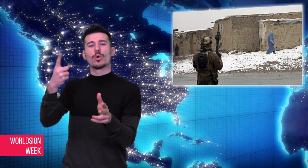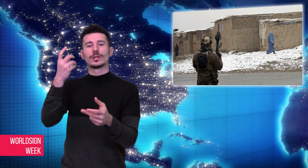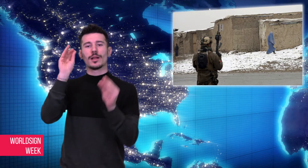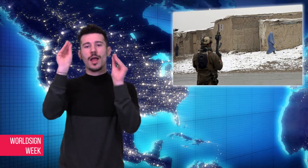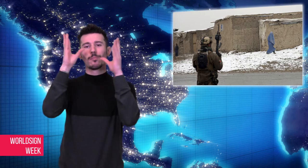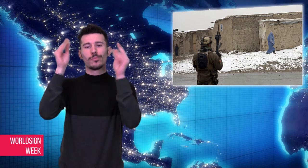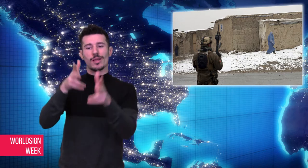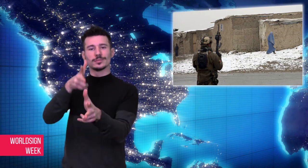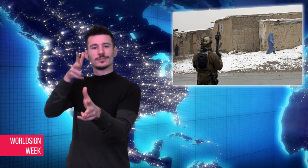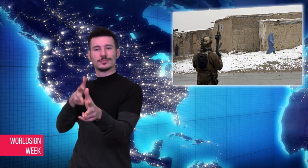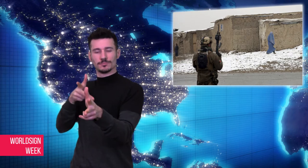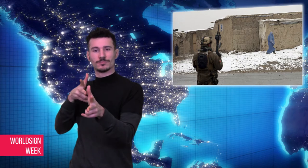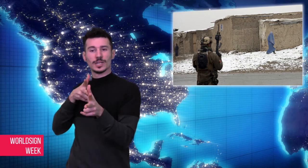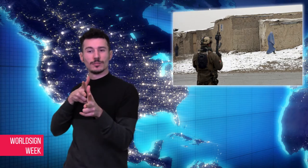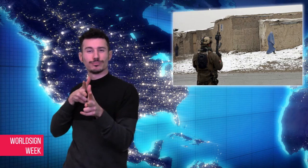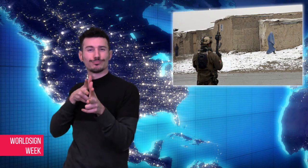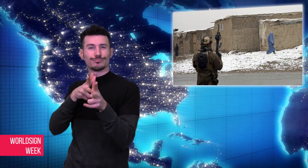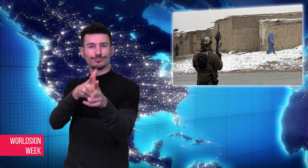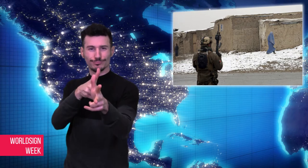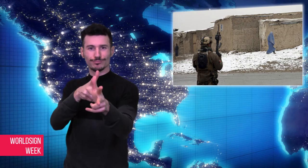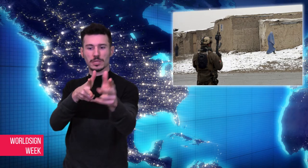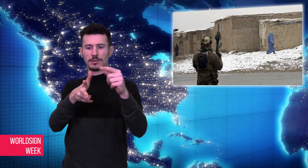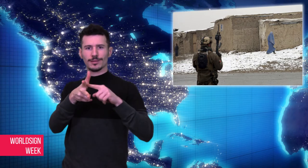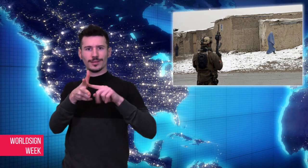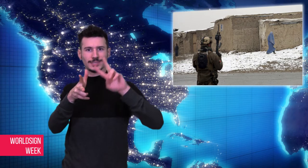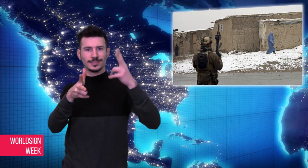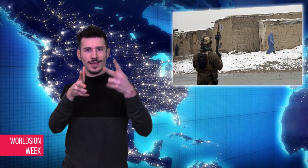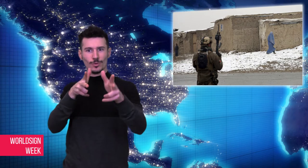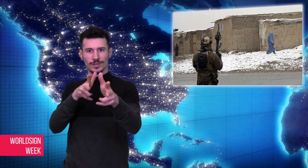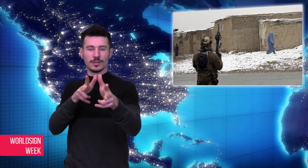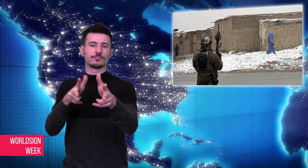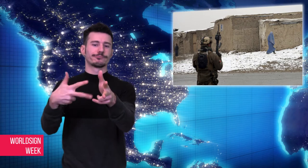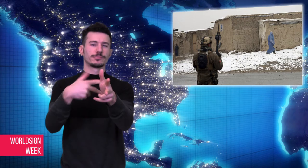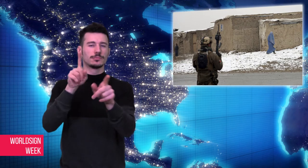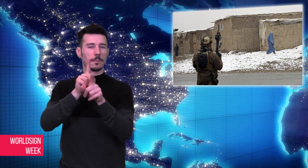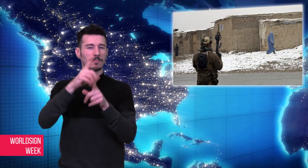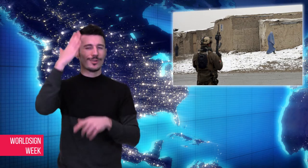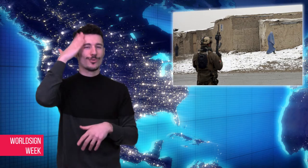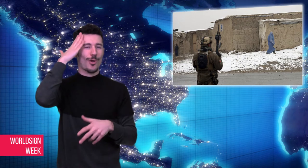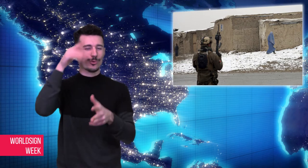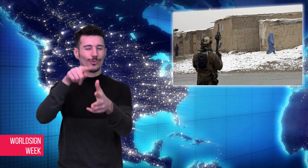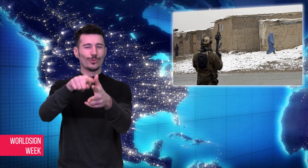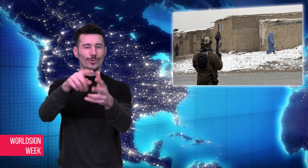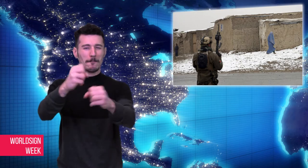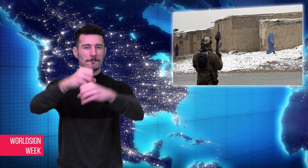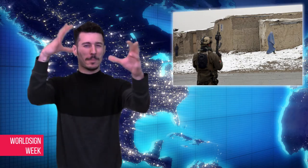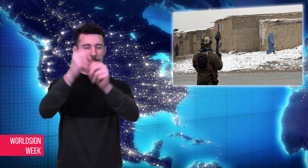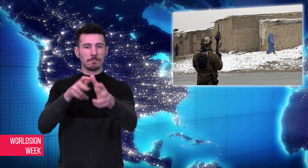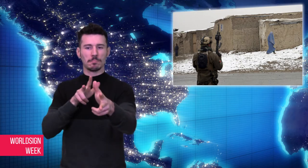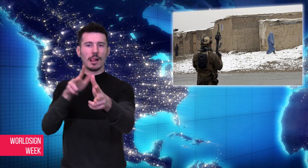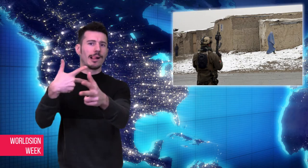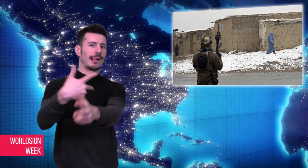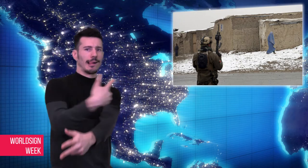ambulance. The second ambulance turned around after entry, and left the area